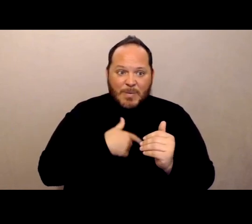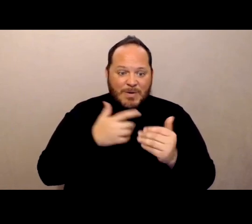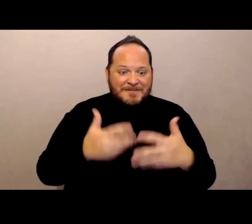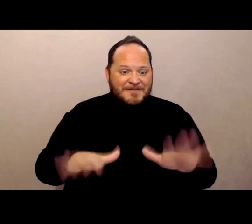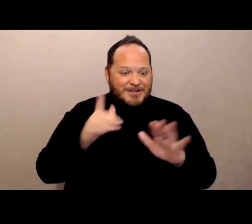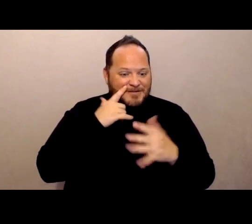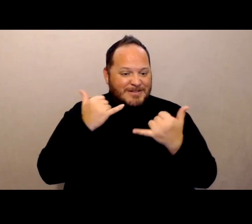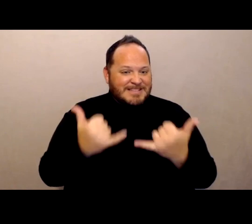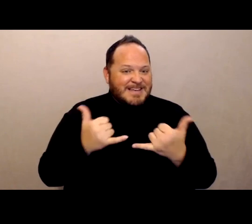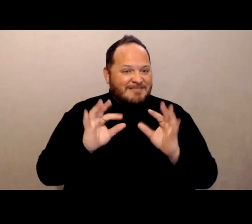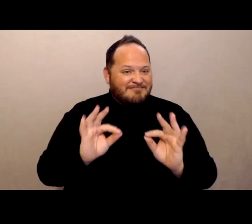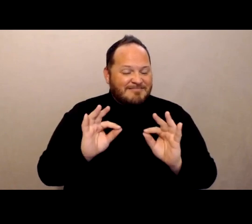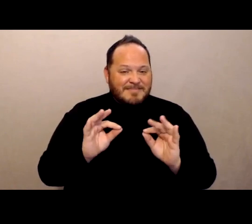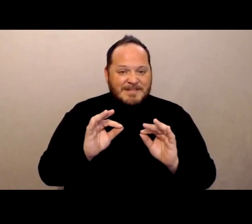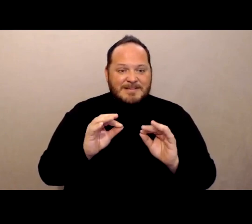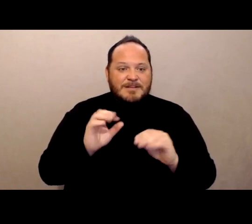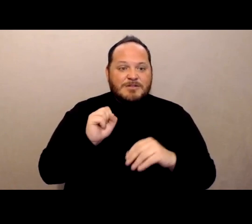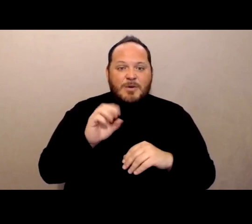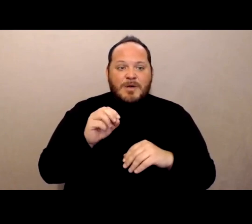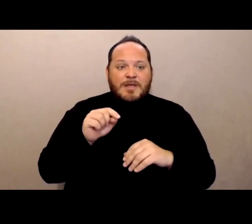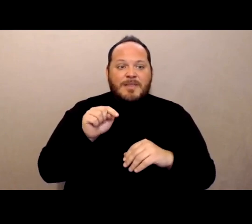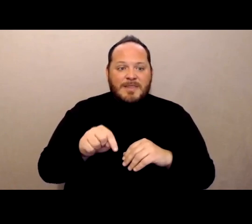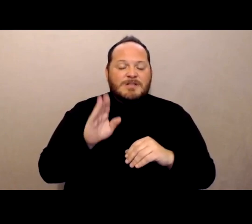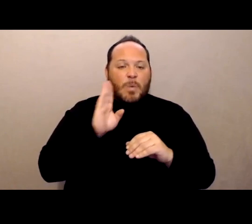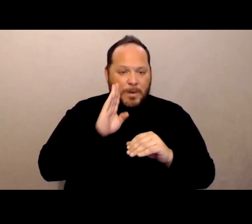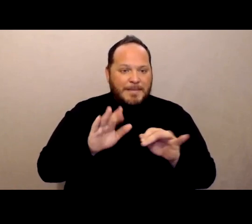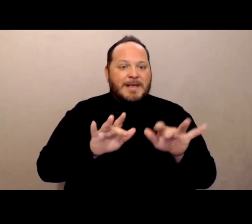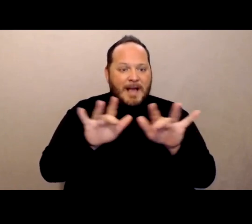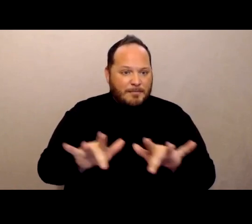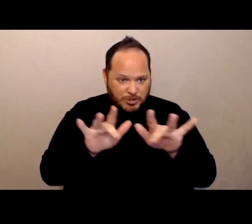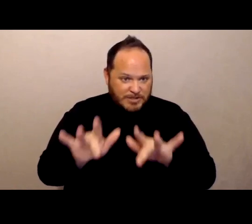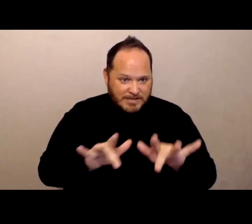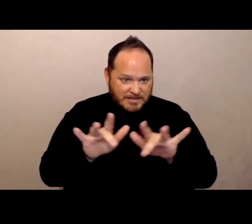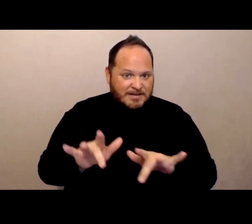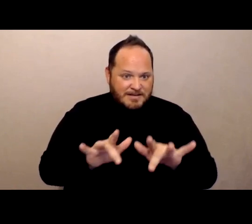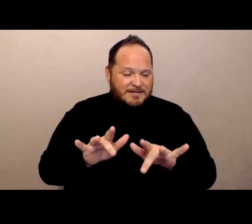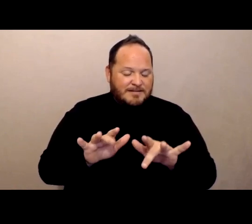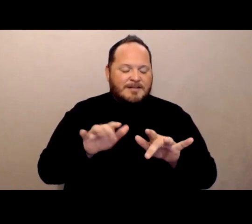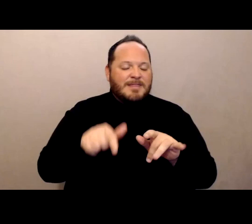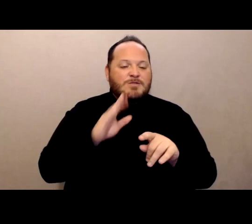So does everybody, we will have this captioned this video captioned of this great presentation